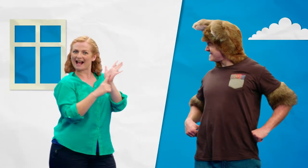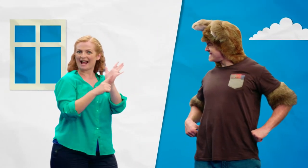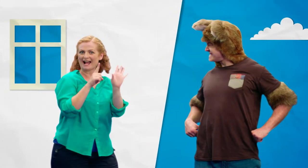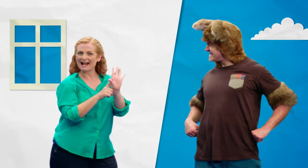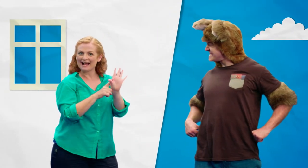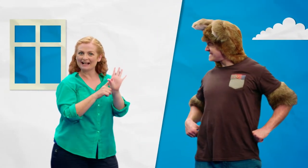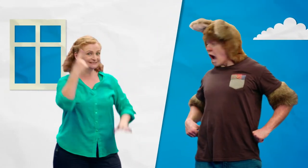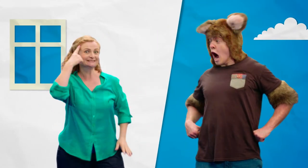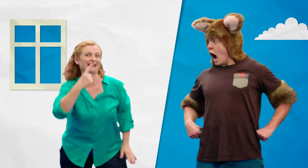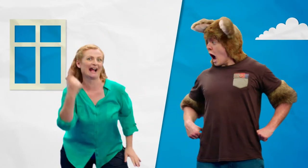I'm Sally!